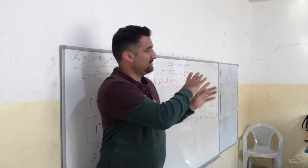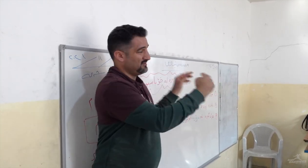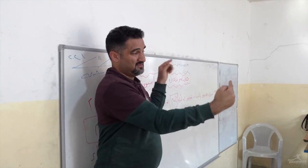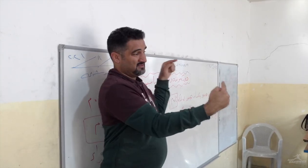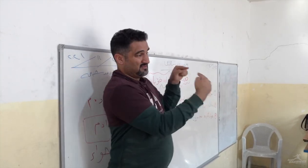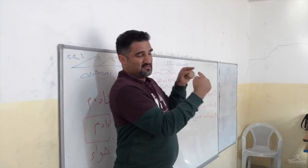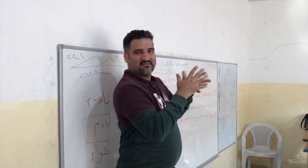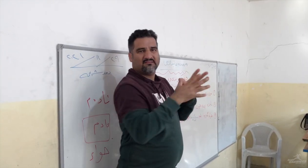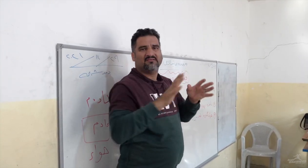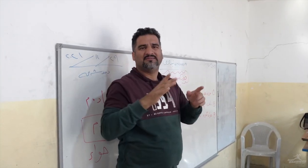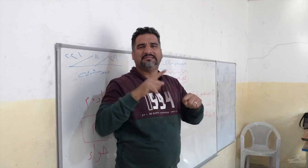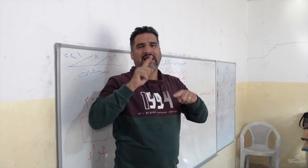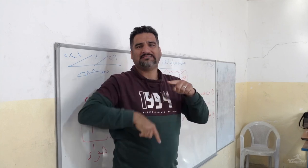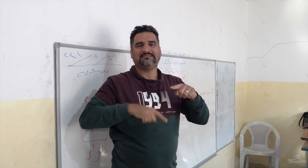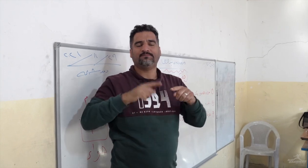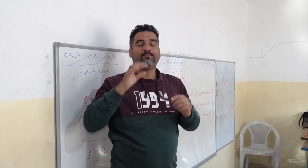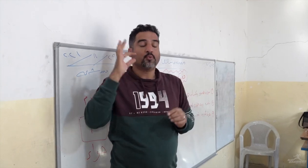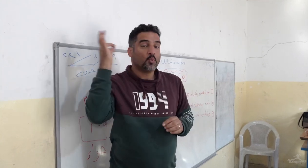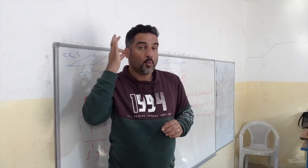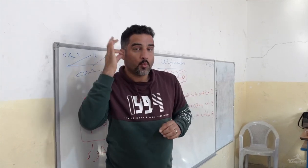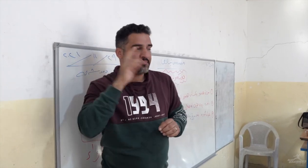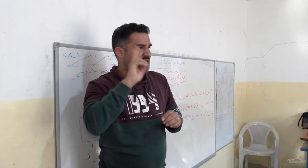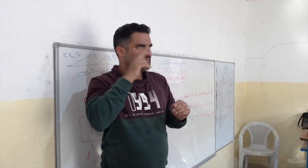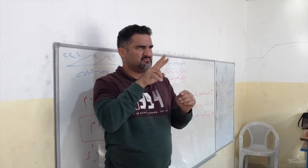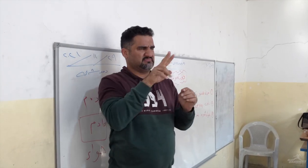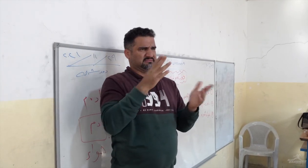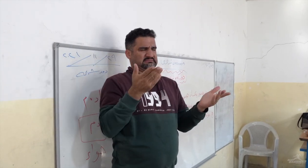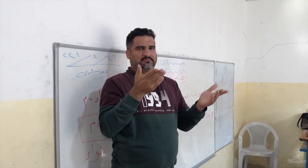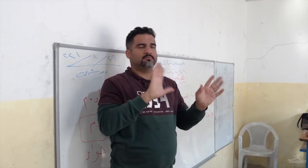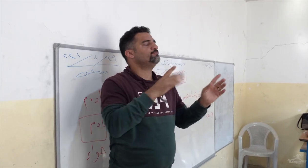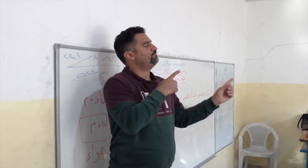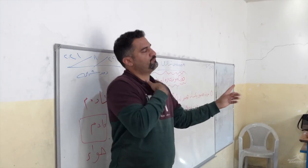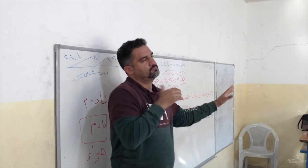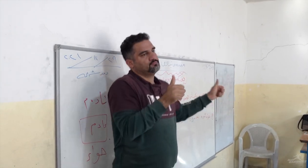Deaf students and a teacher are challenging to communicate with.